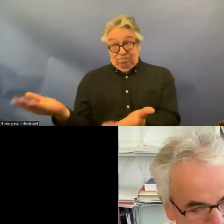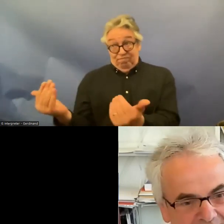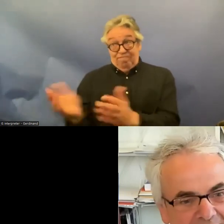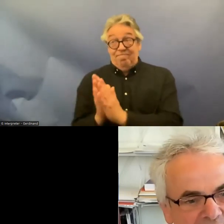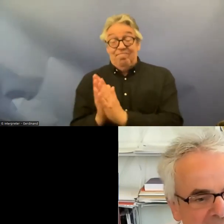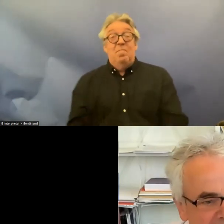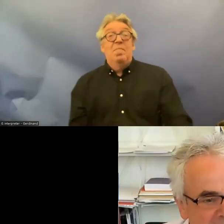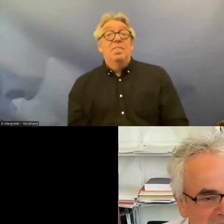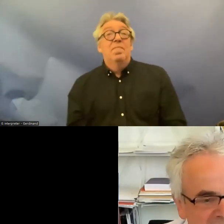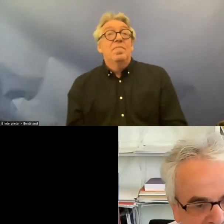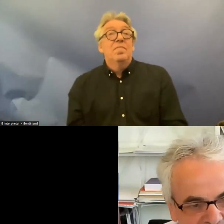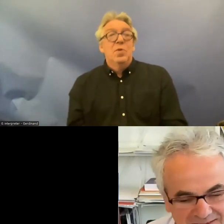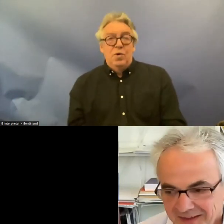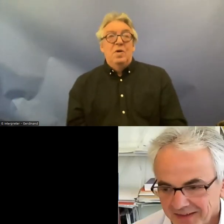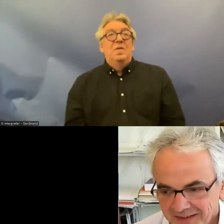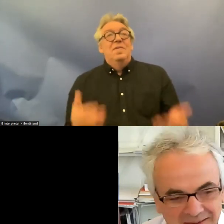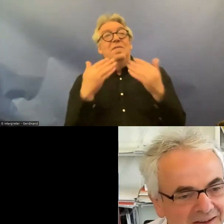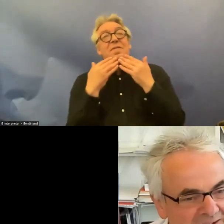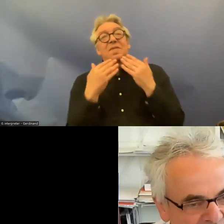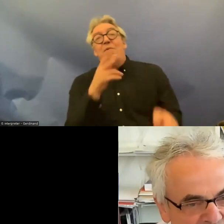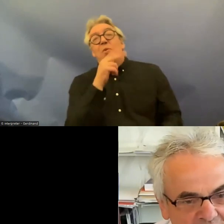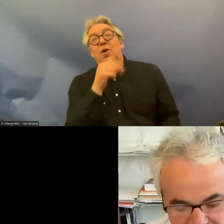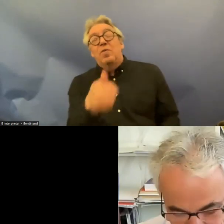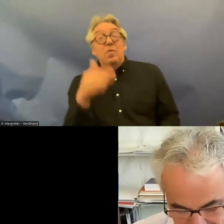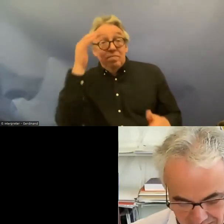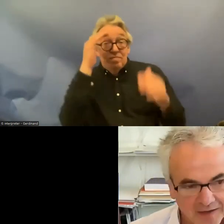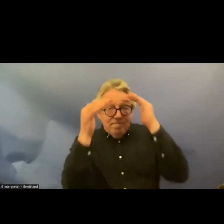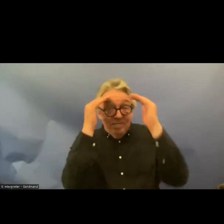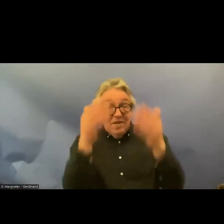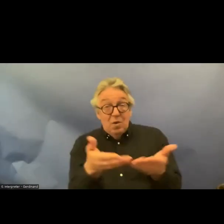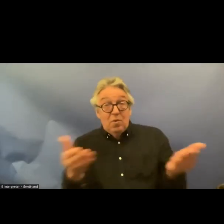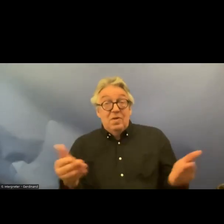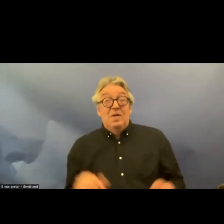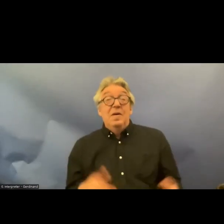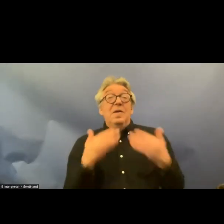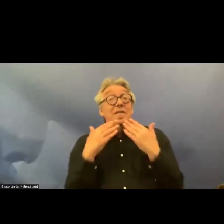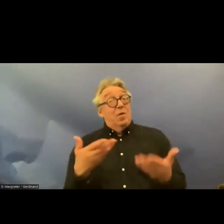floor thanks Catherine uh hello everybody thank you for inviting me um